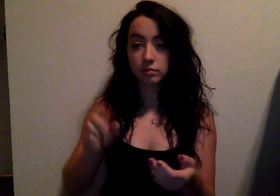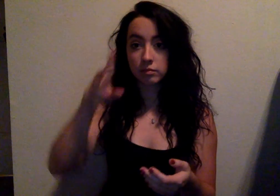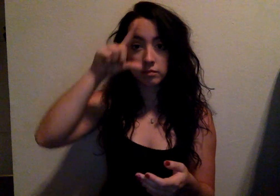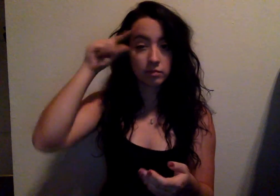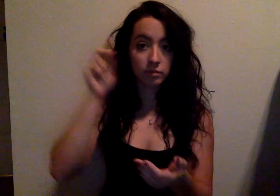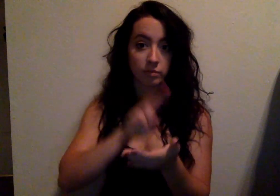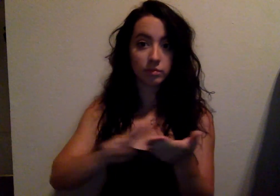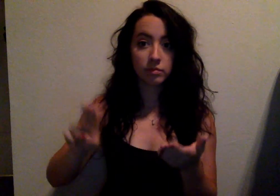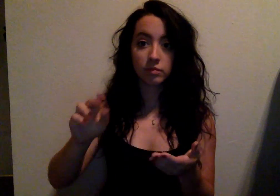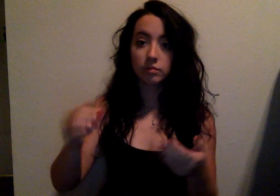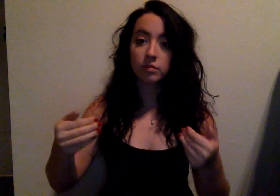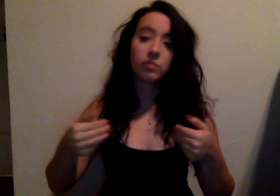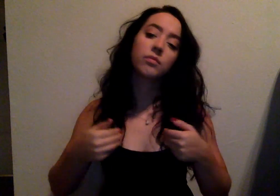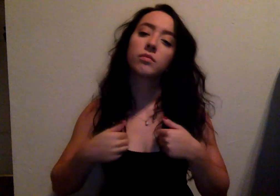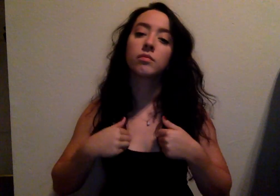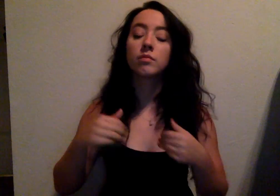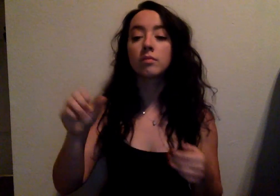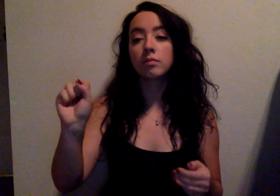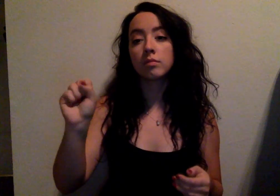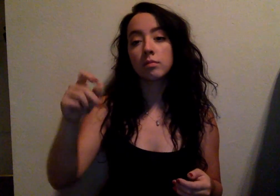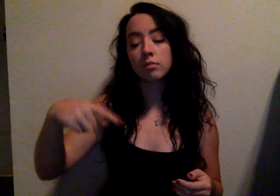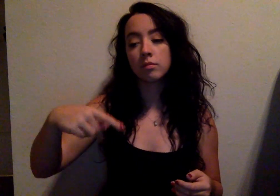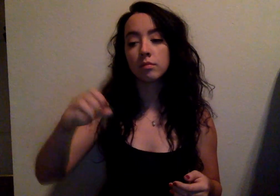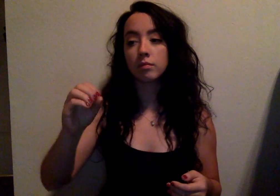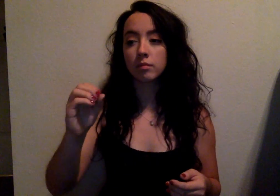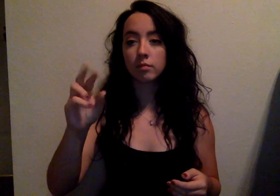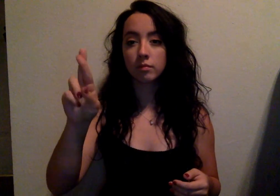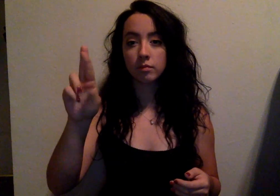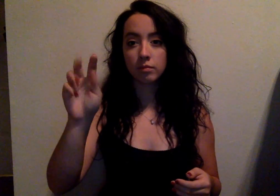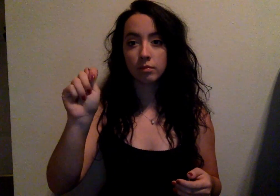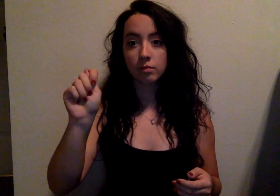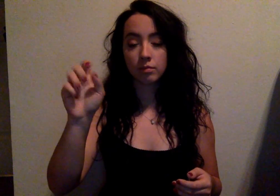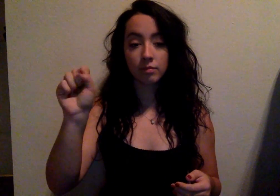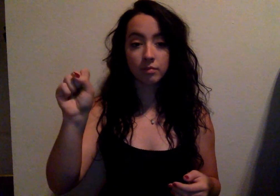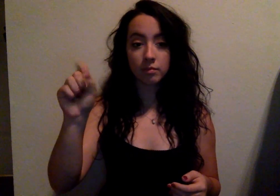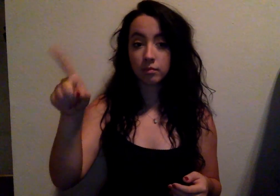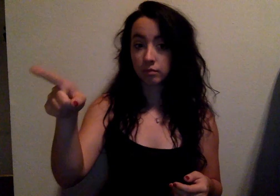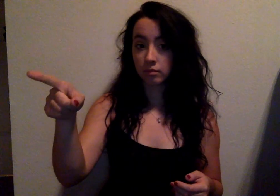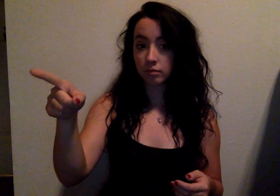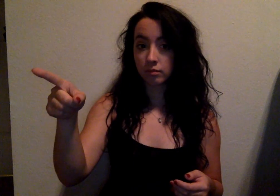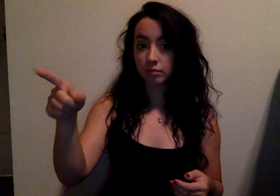Does Gallaudet University have sports?